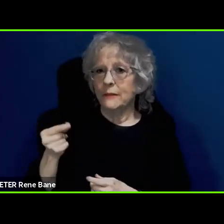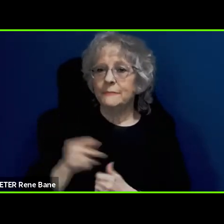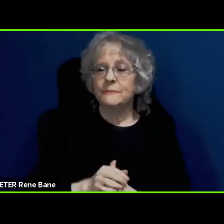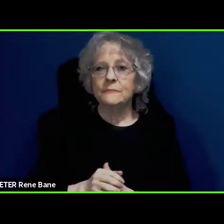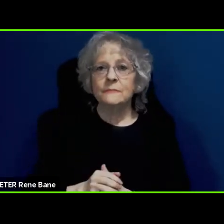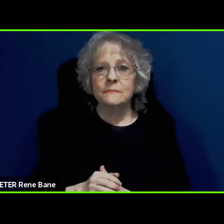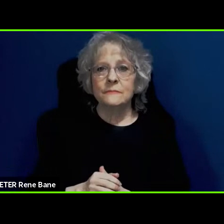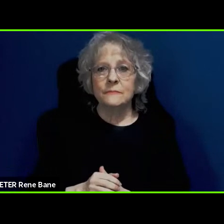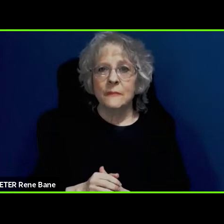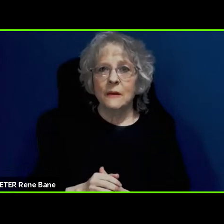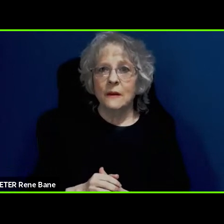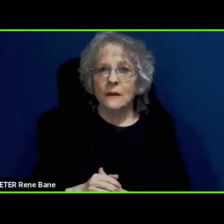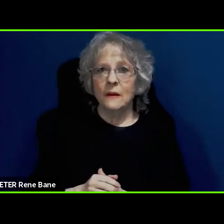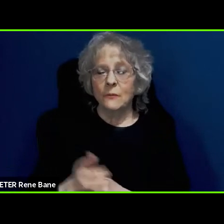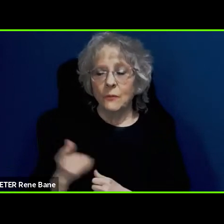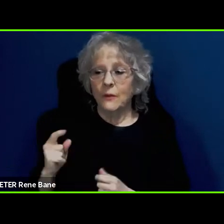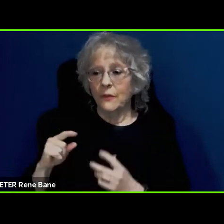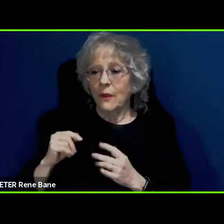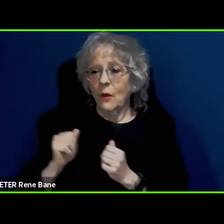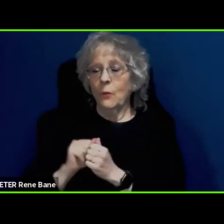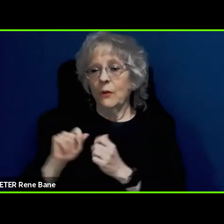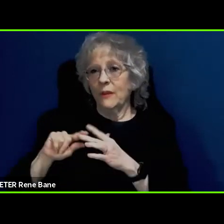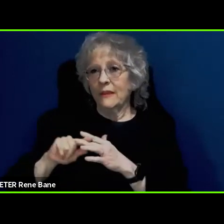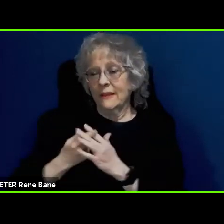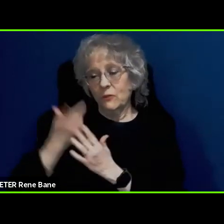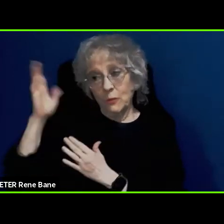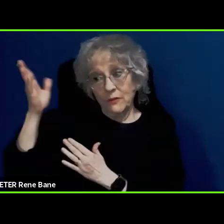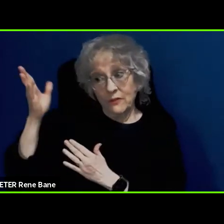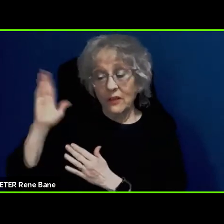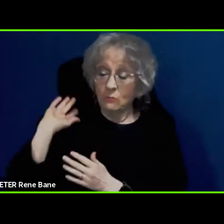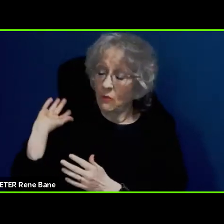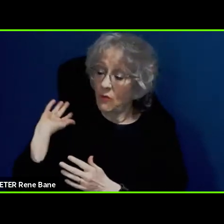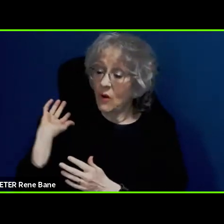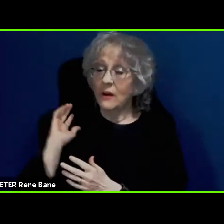with your initial presentation Aaron Steinfeld, this is again one of the nice things about having